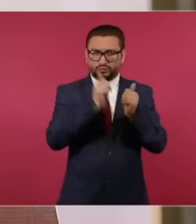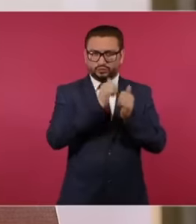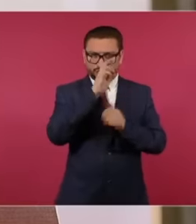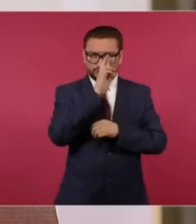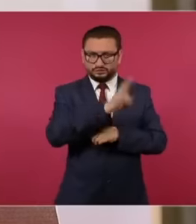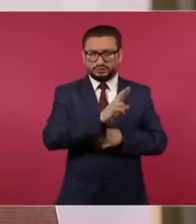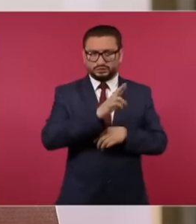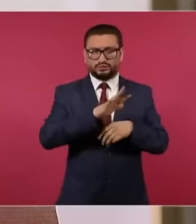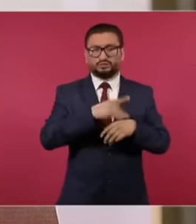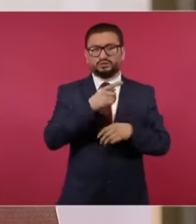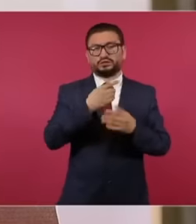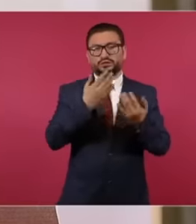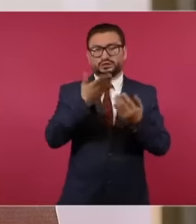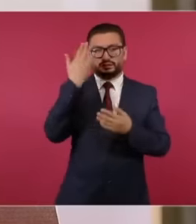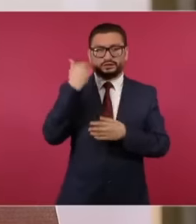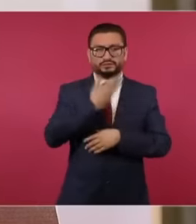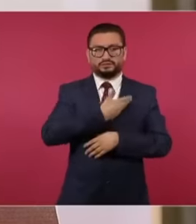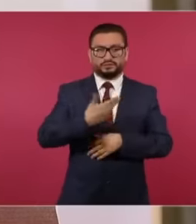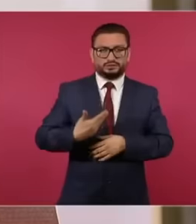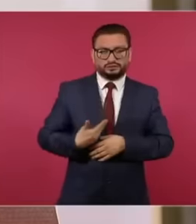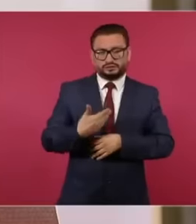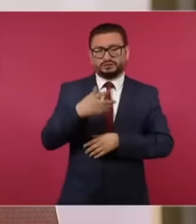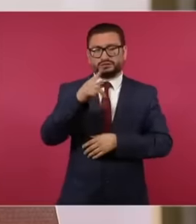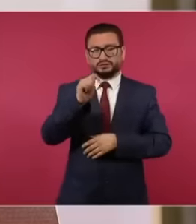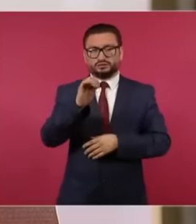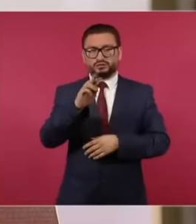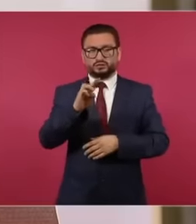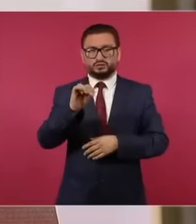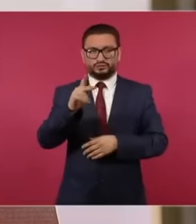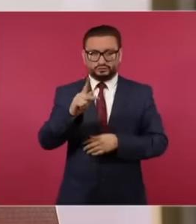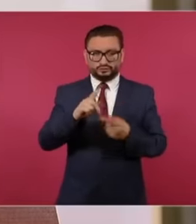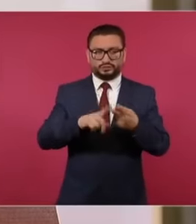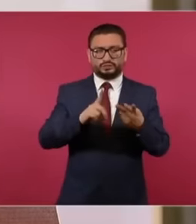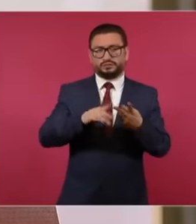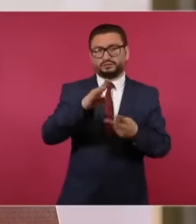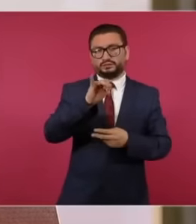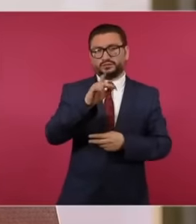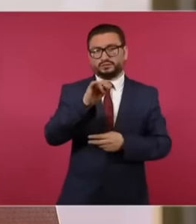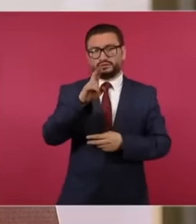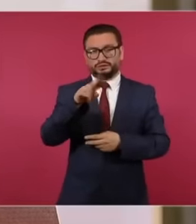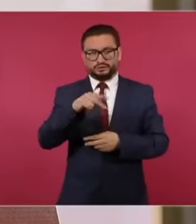President Trump and President Biden, we have understood each other. There is a very good